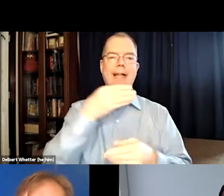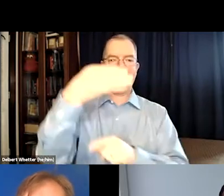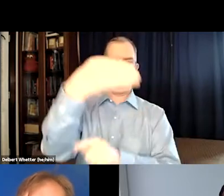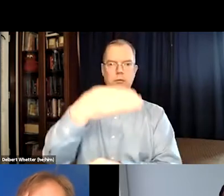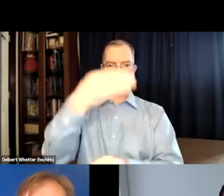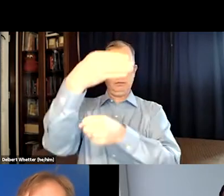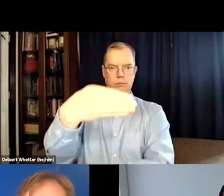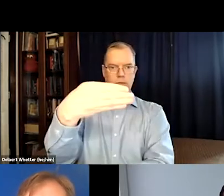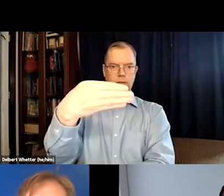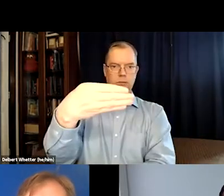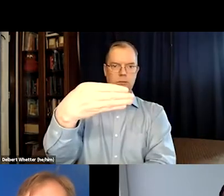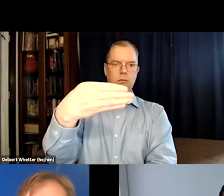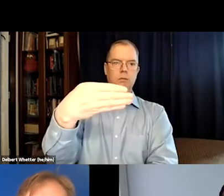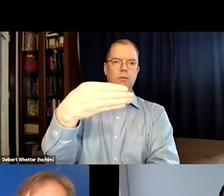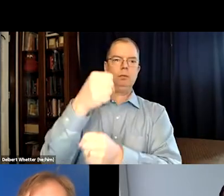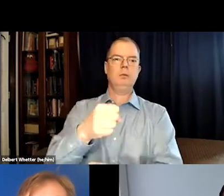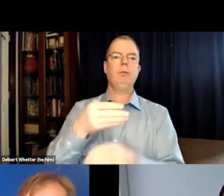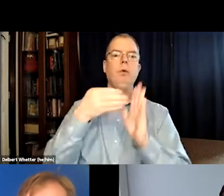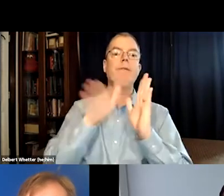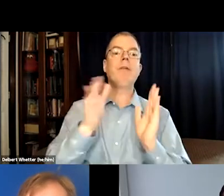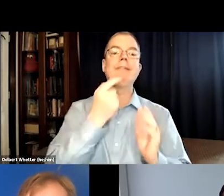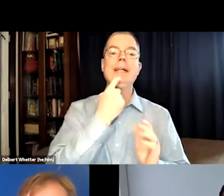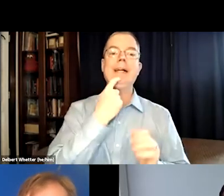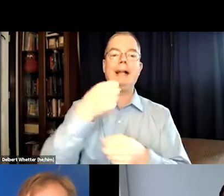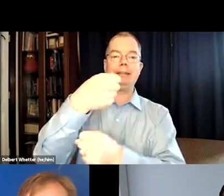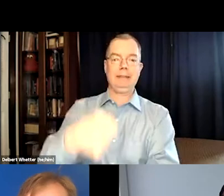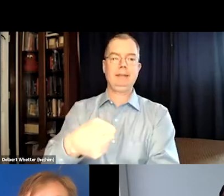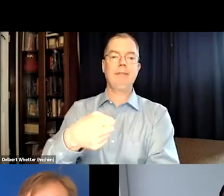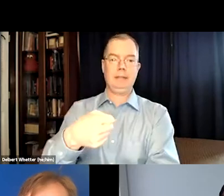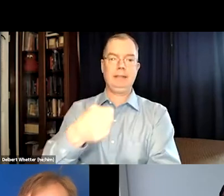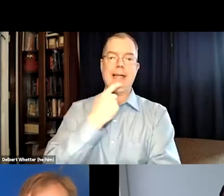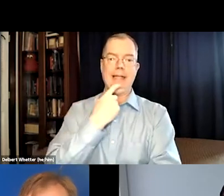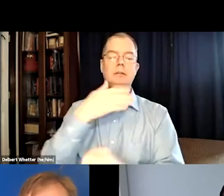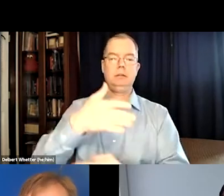a captioning device that was on a stand with a reflective glass.